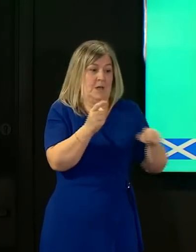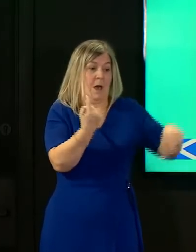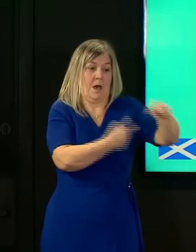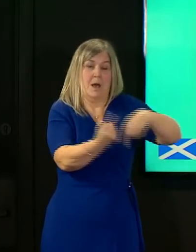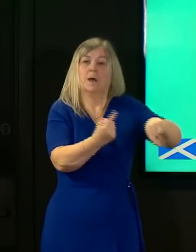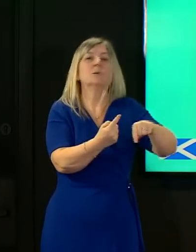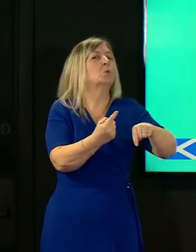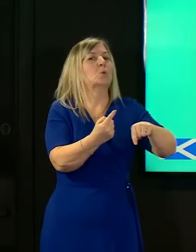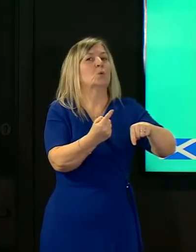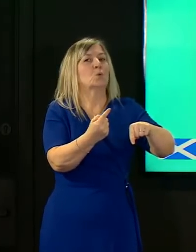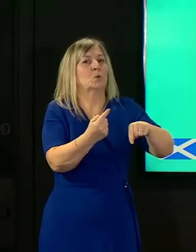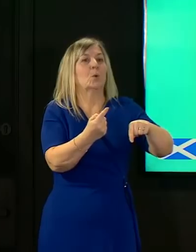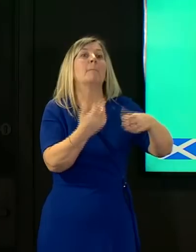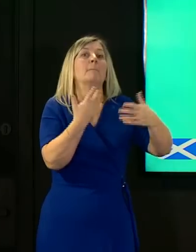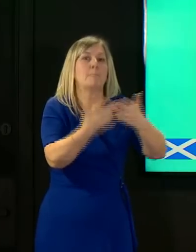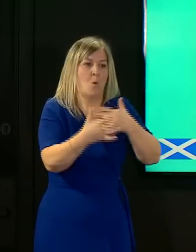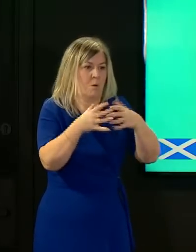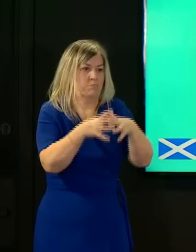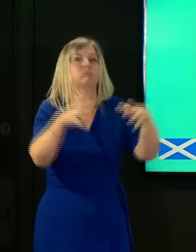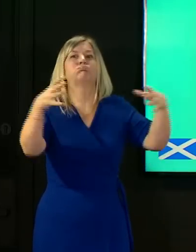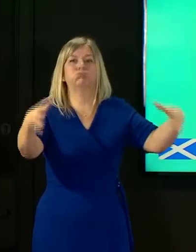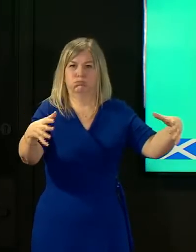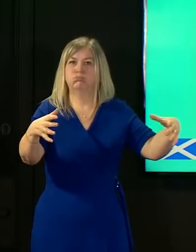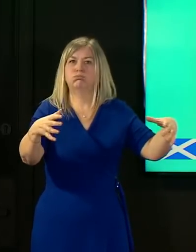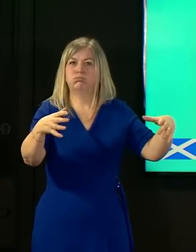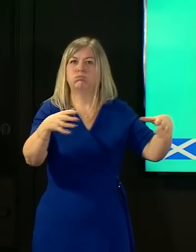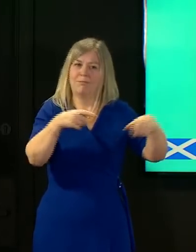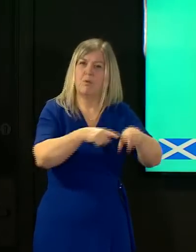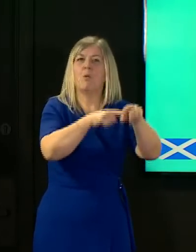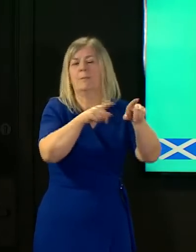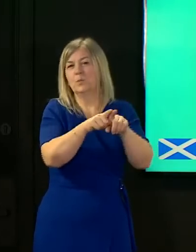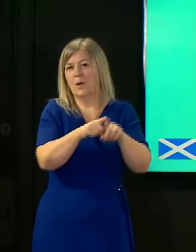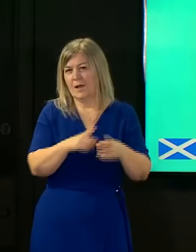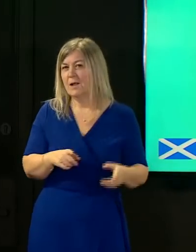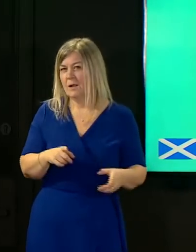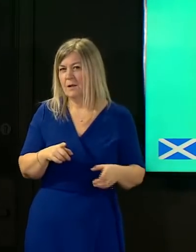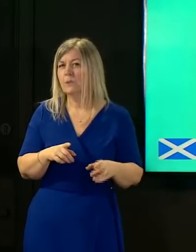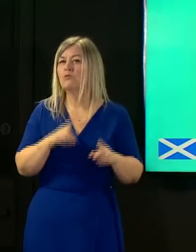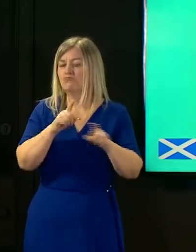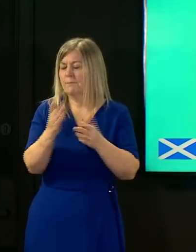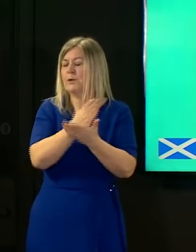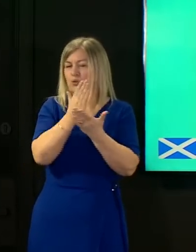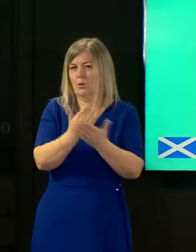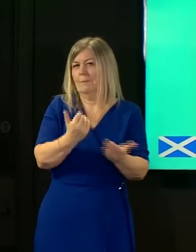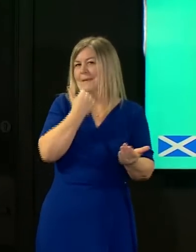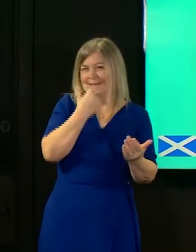deployed as well to make sure that we are covering all eventualities as well so such testing takes on